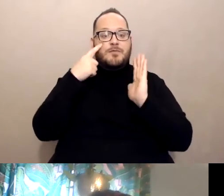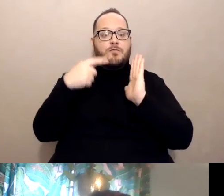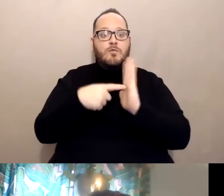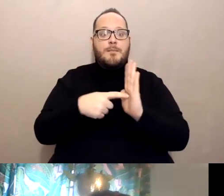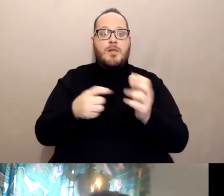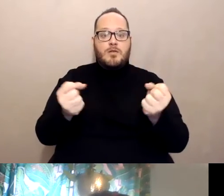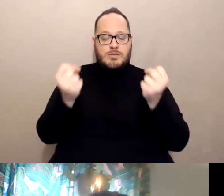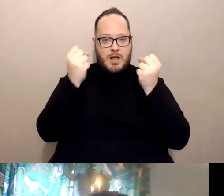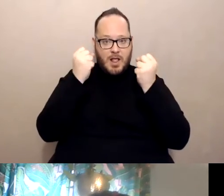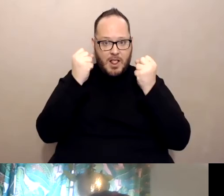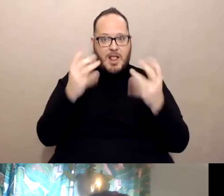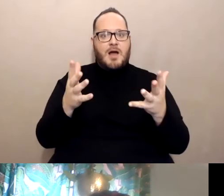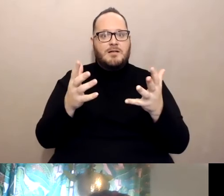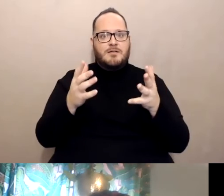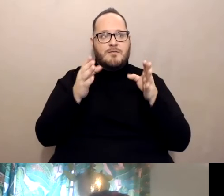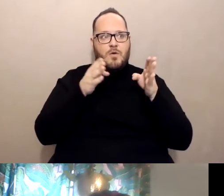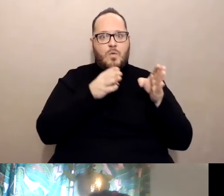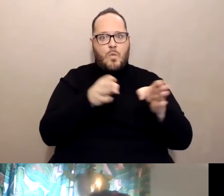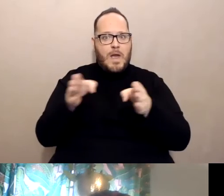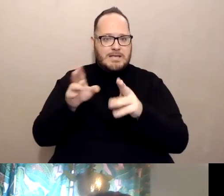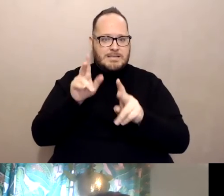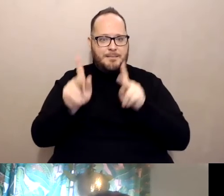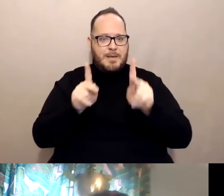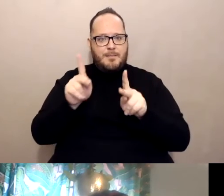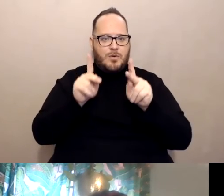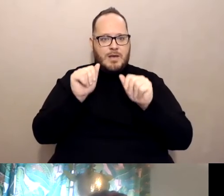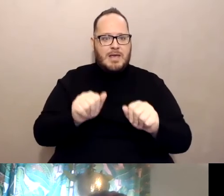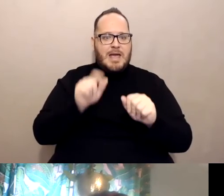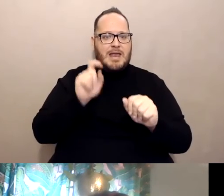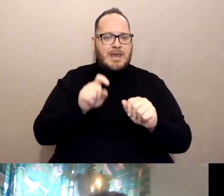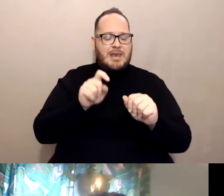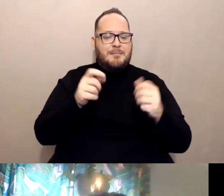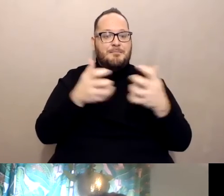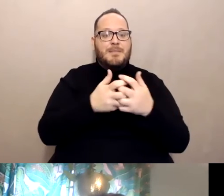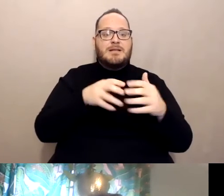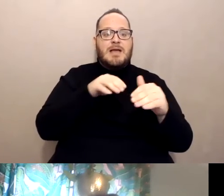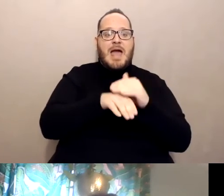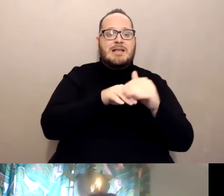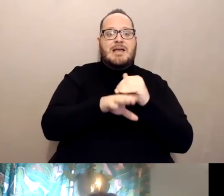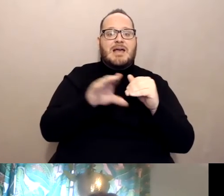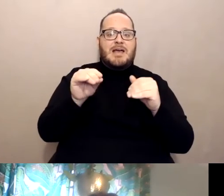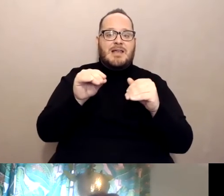of ways that people can meet access and functional needs at some of the federal state partnership sites